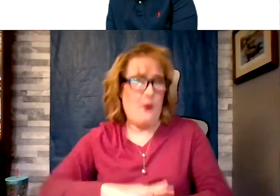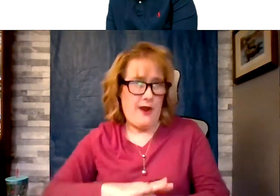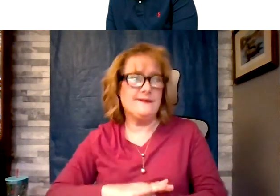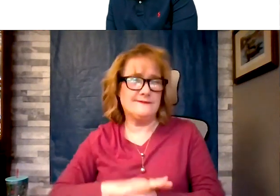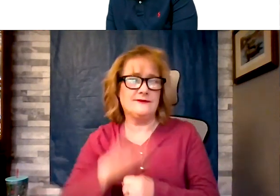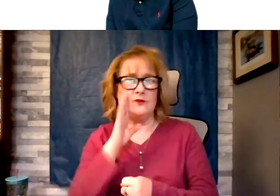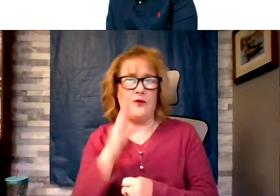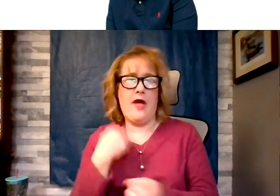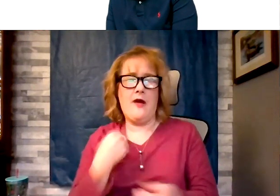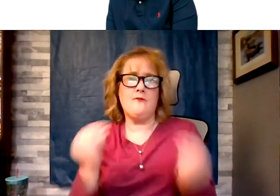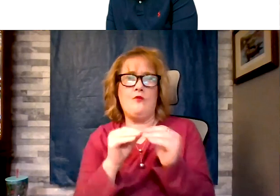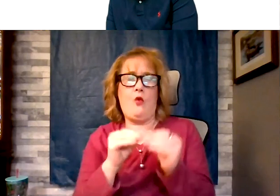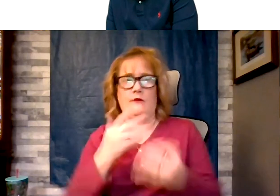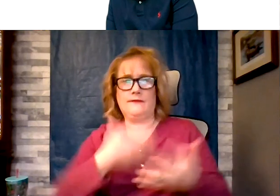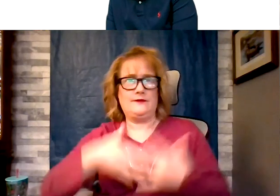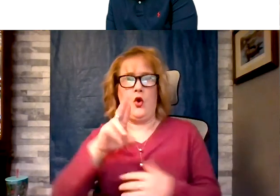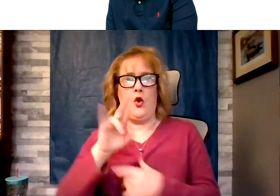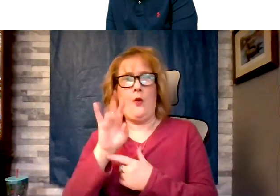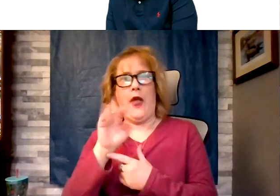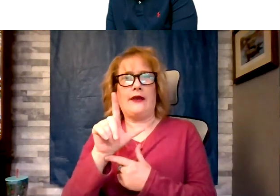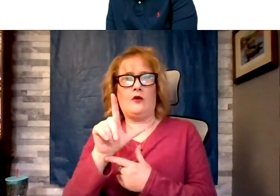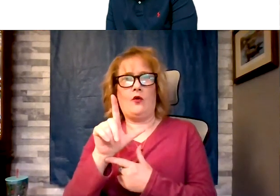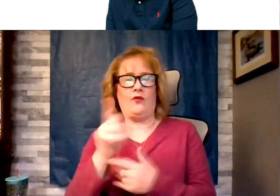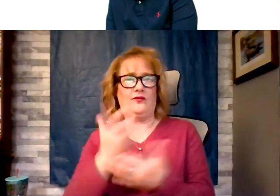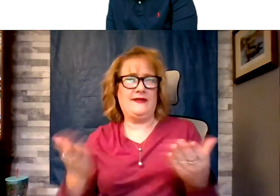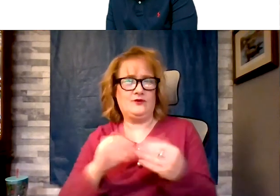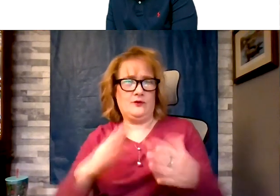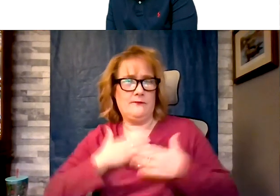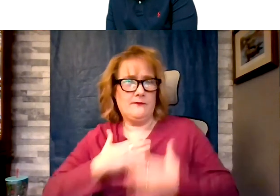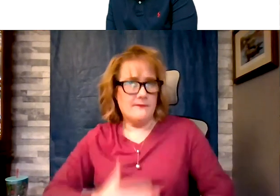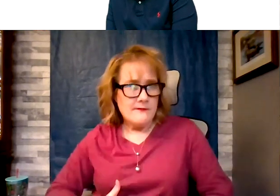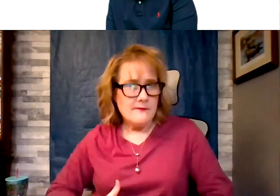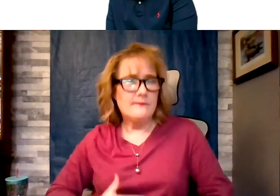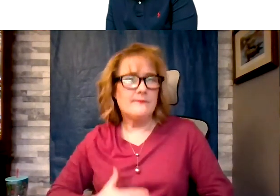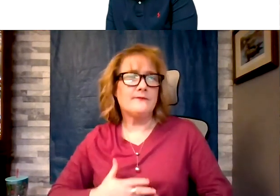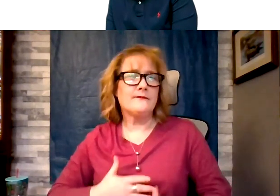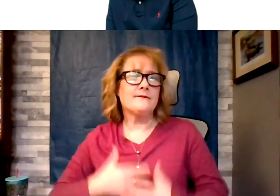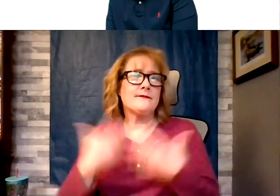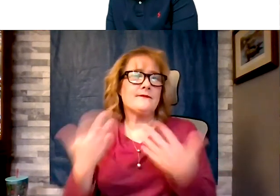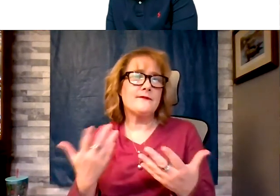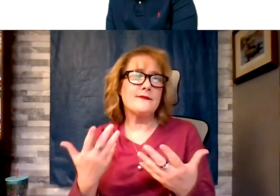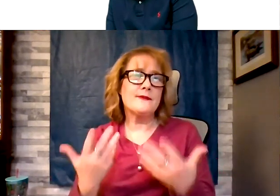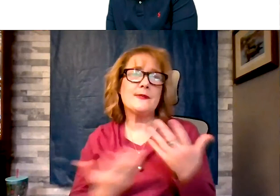and these foods and drinks